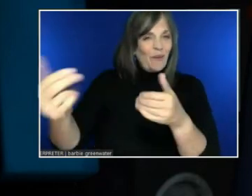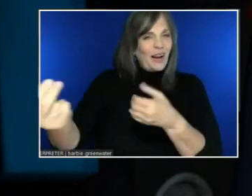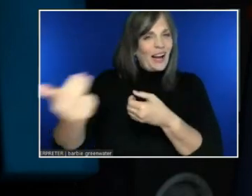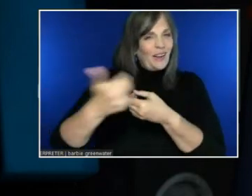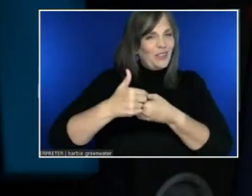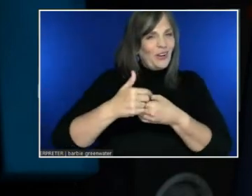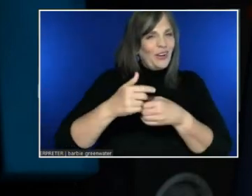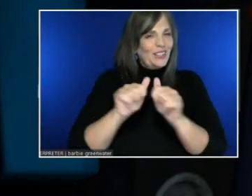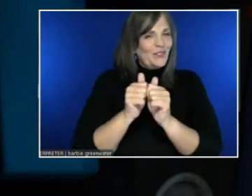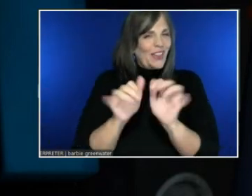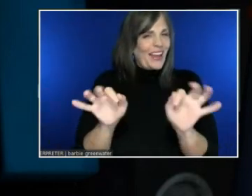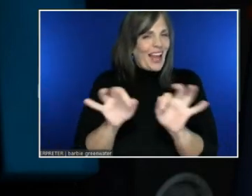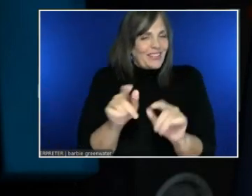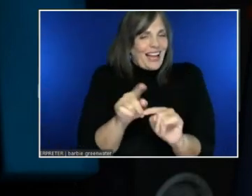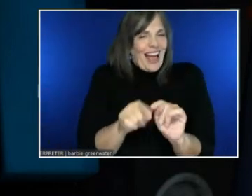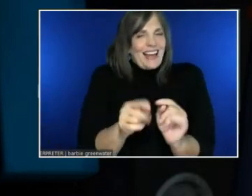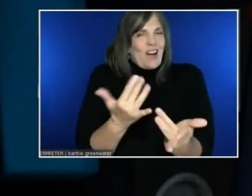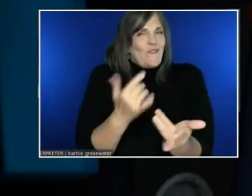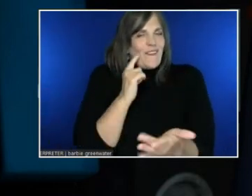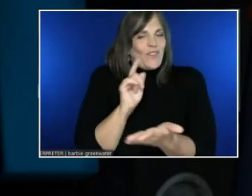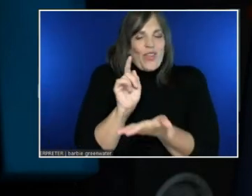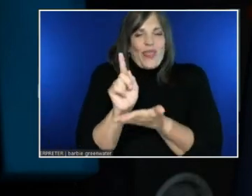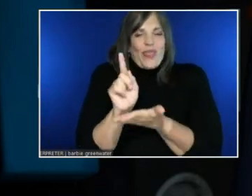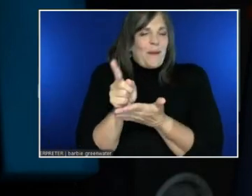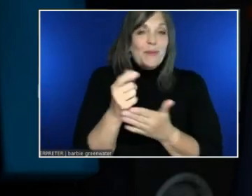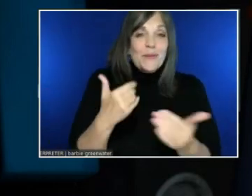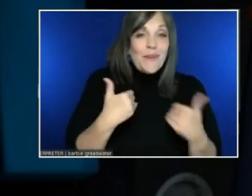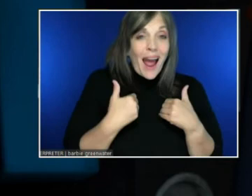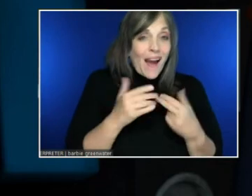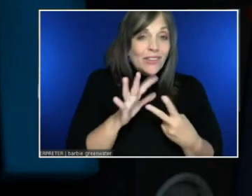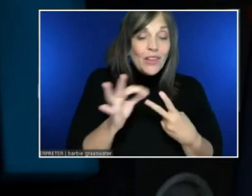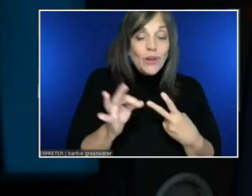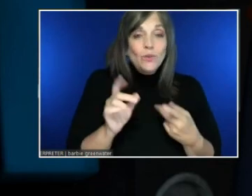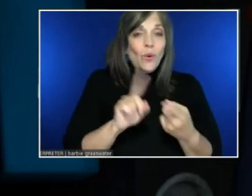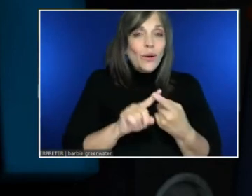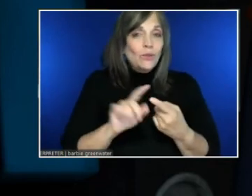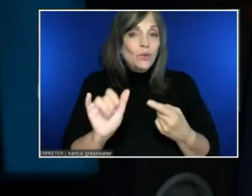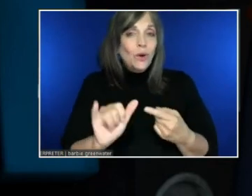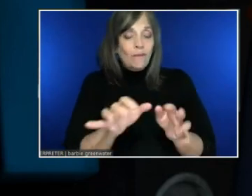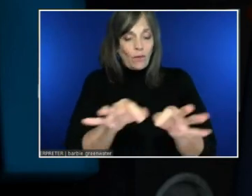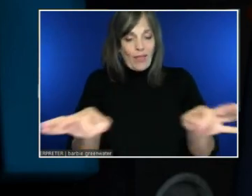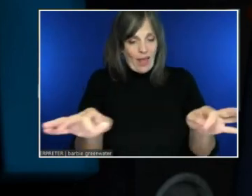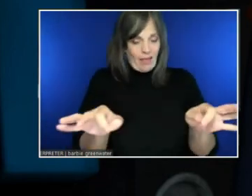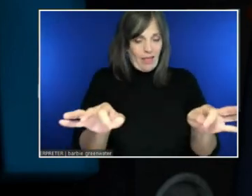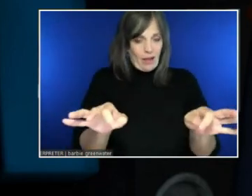Because I cannot wait for that moment... Of having that choice to -- of a language set upon installation.